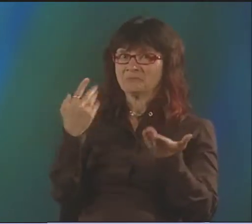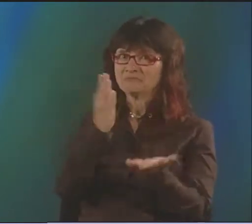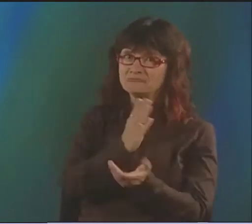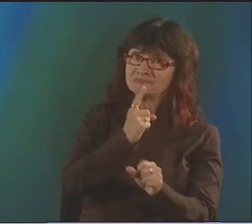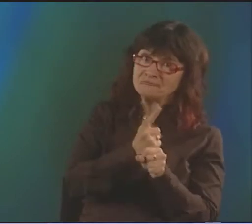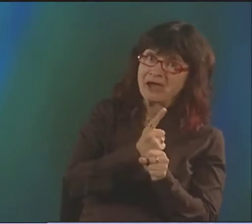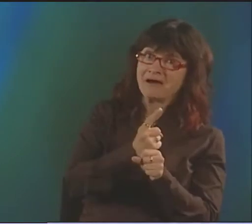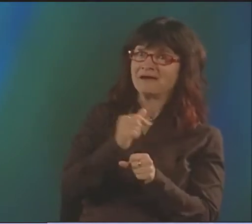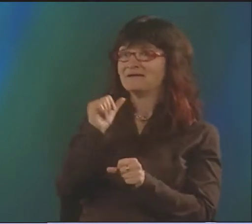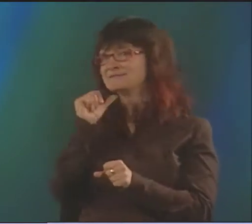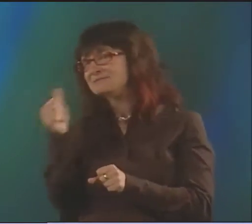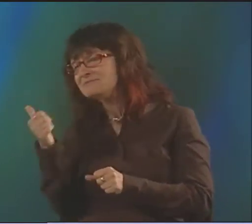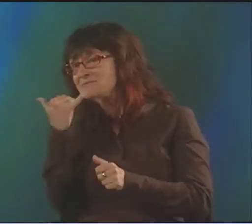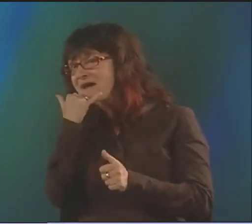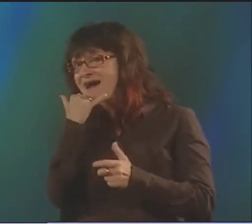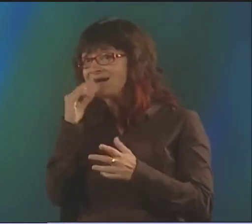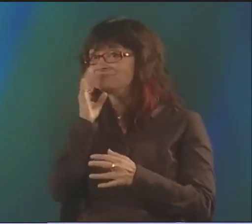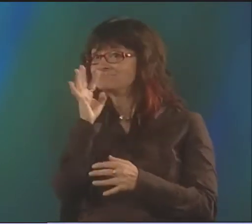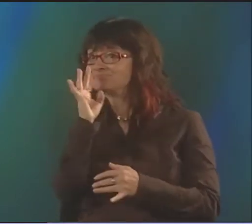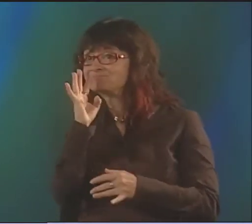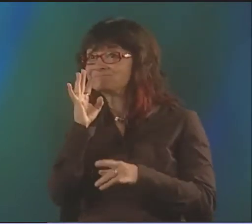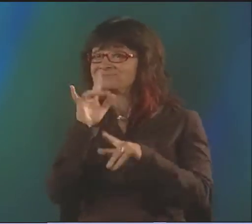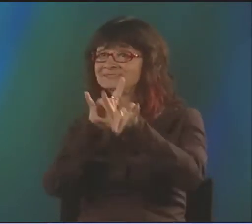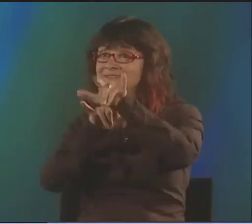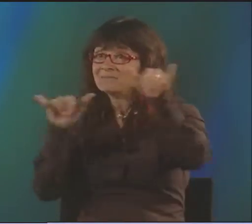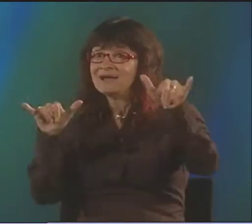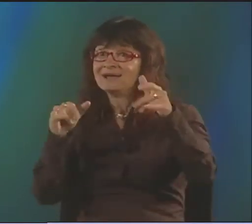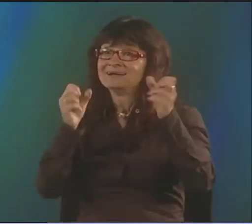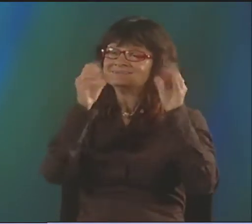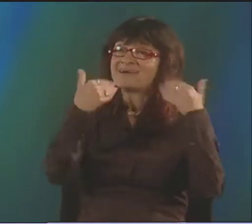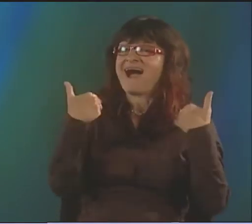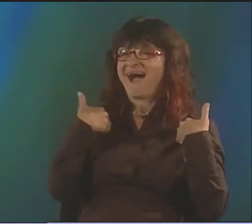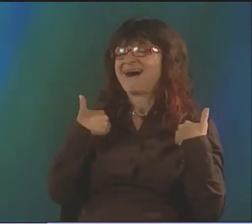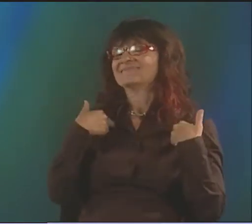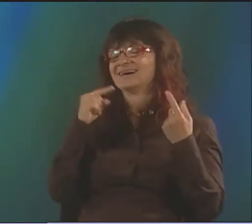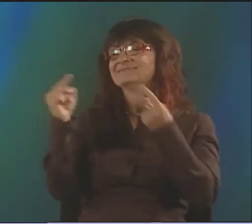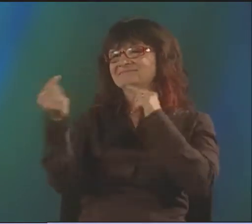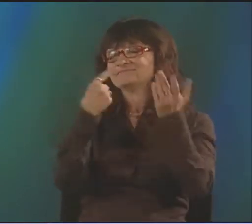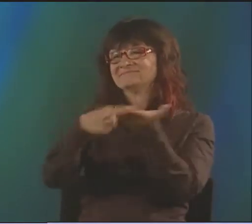THERE WERE DISCUSSIONS, ARGUMENTS, DISSENSIONS IN THE COMMUNITY ABOUT WHETHER IT WAS RIGHT OR WRONG